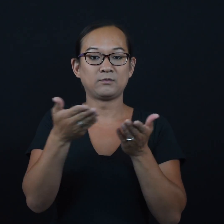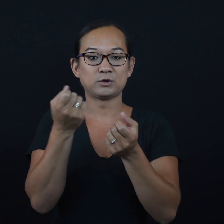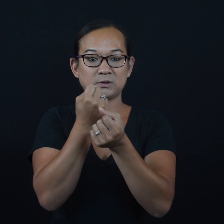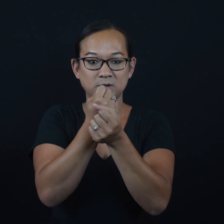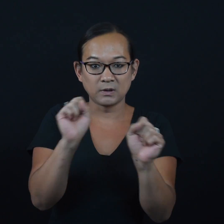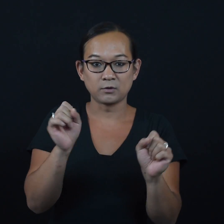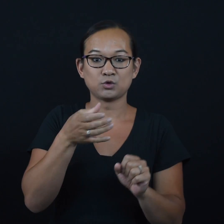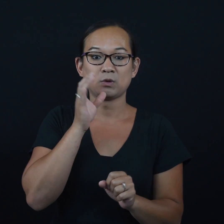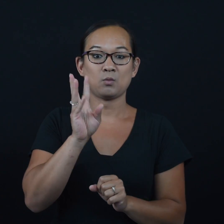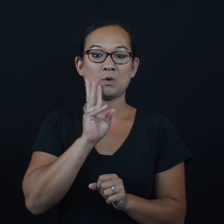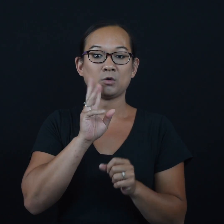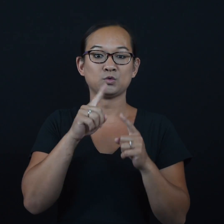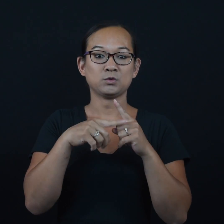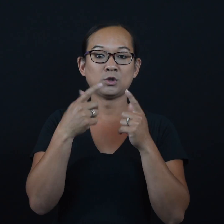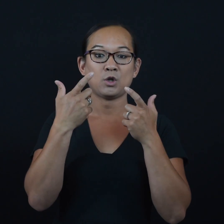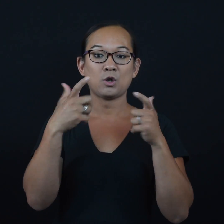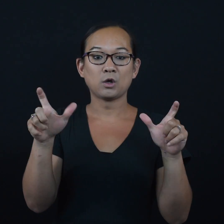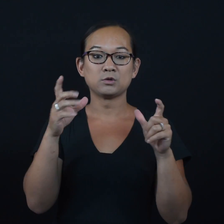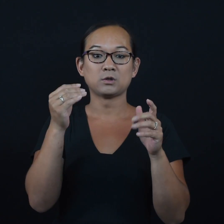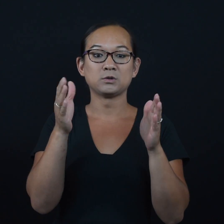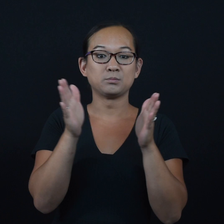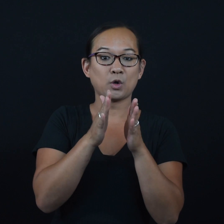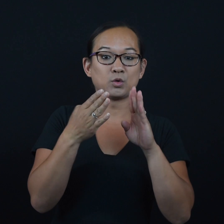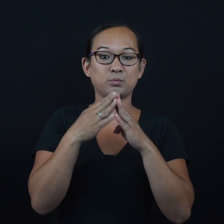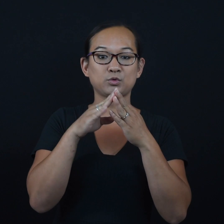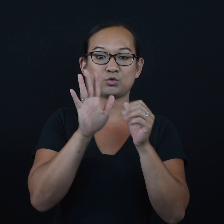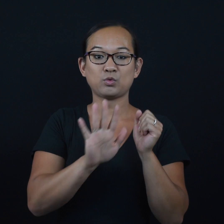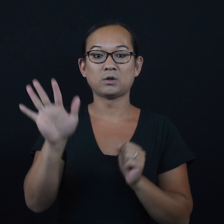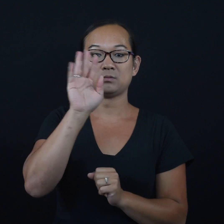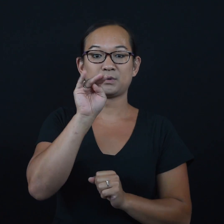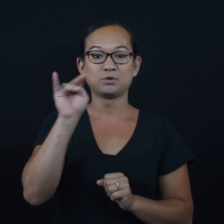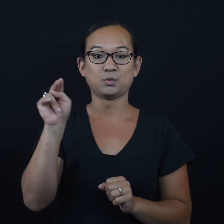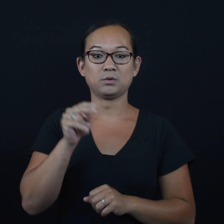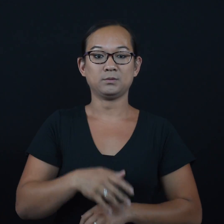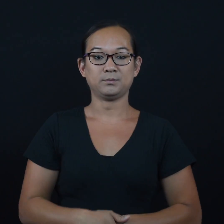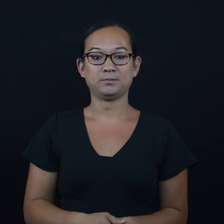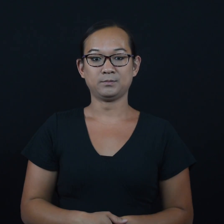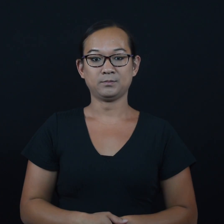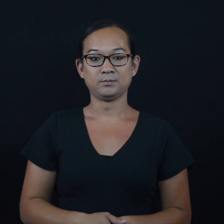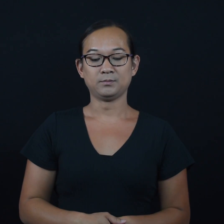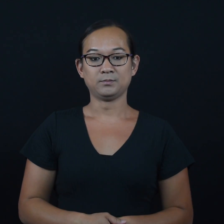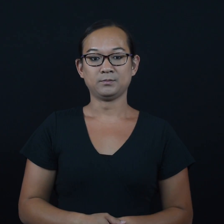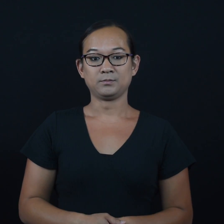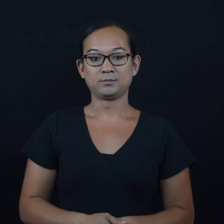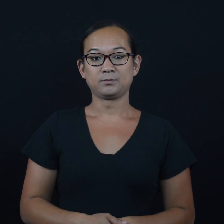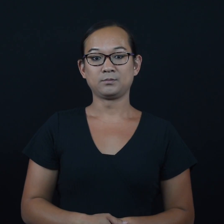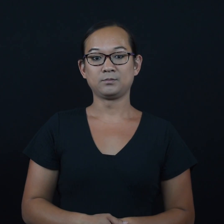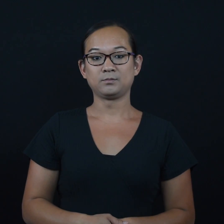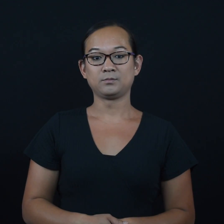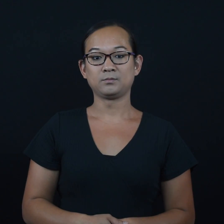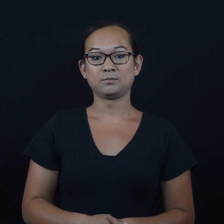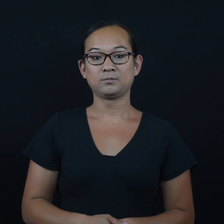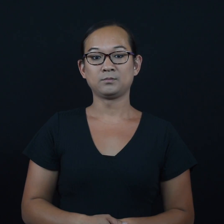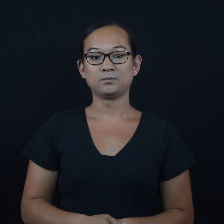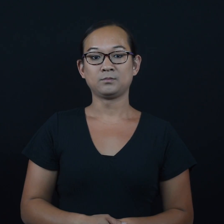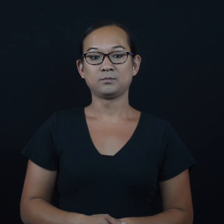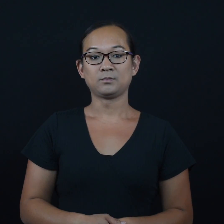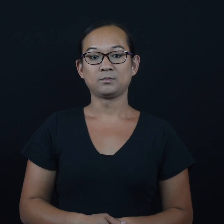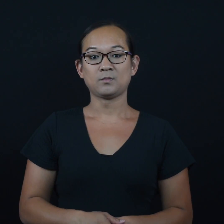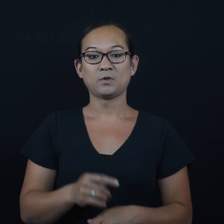to deliver safe drinking water to large and small communities across Minnesota.